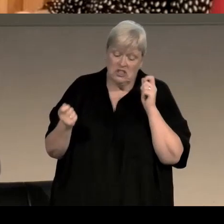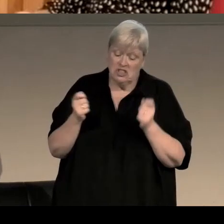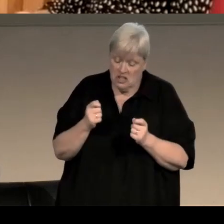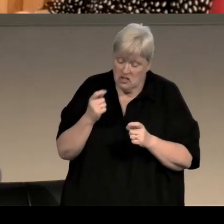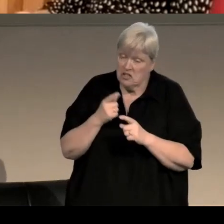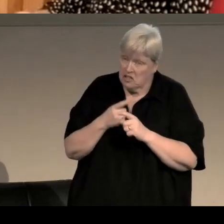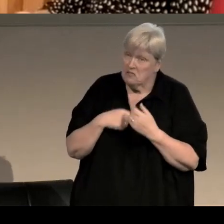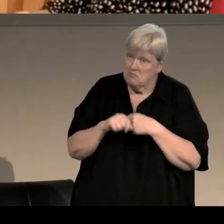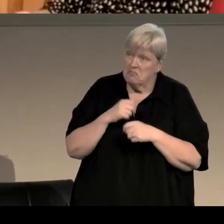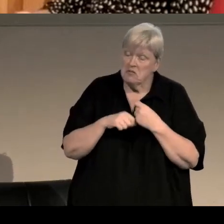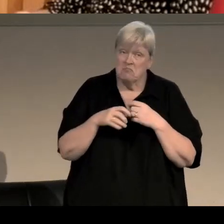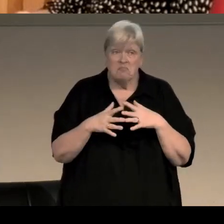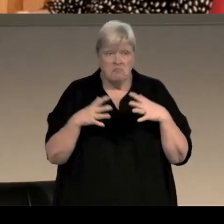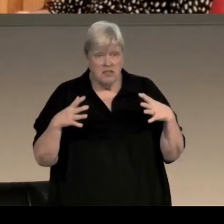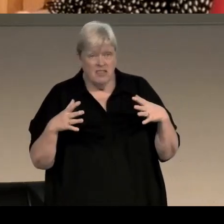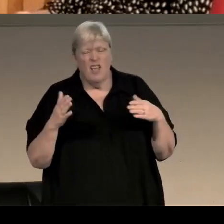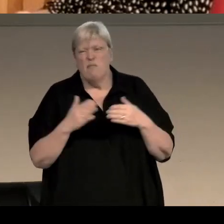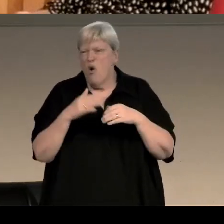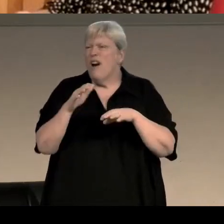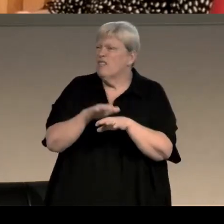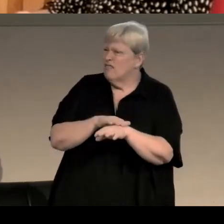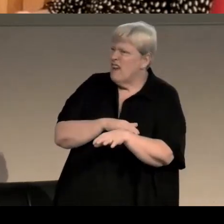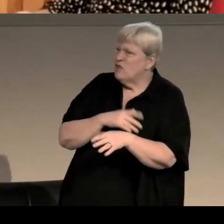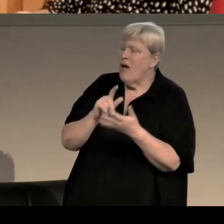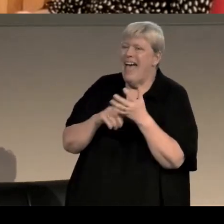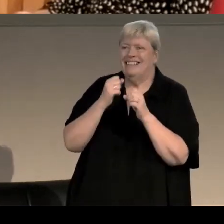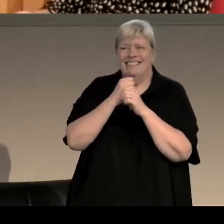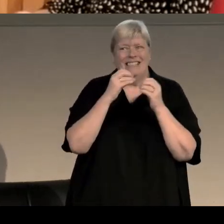it was a bit more gradual in LGBT publishing,